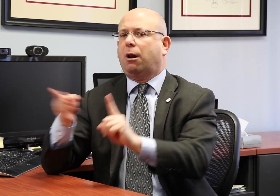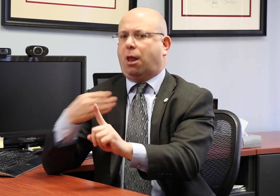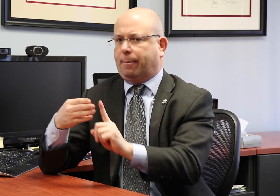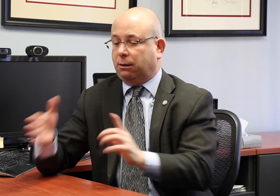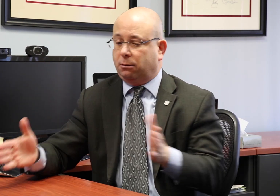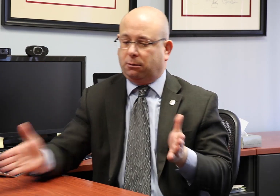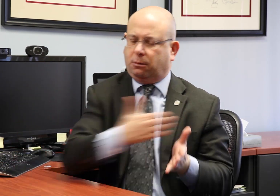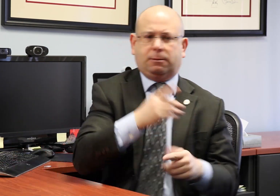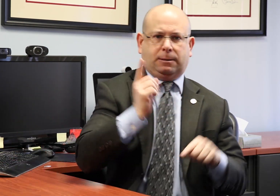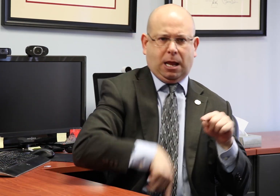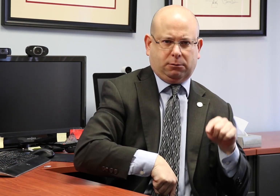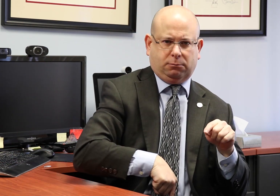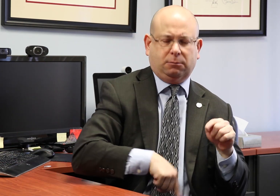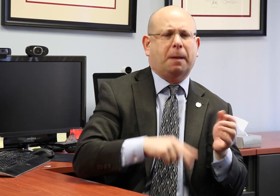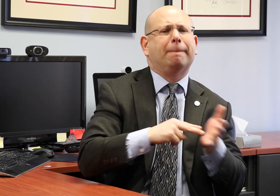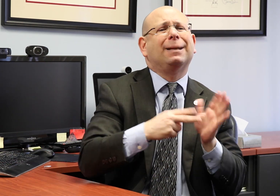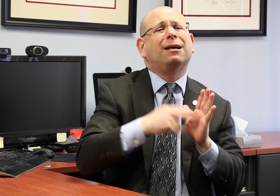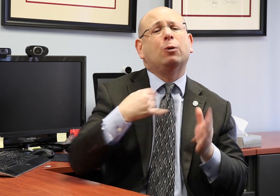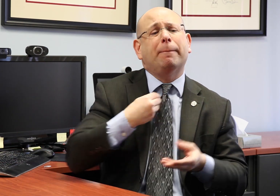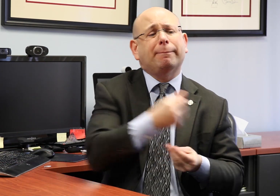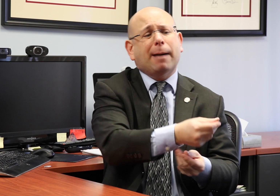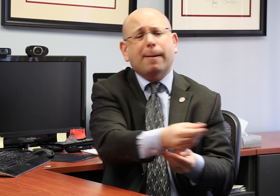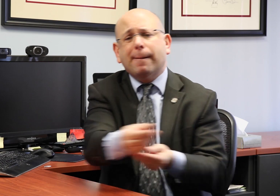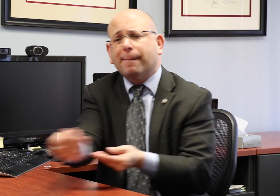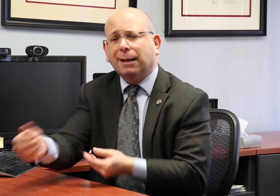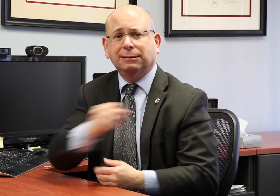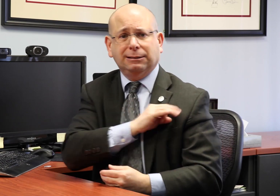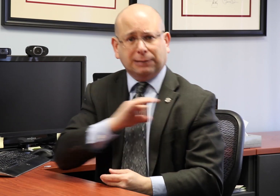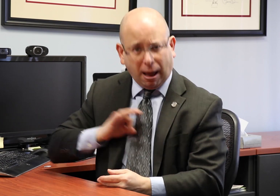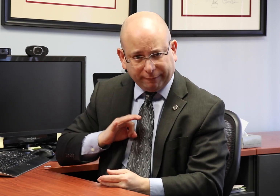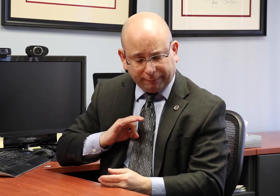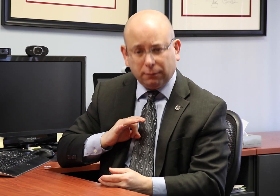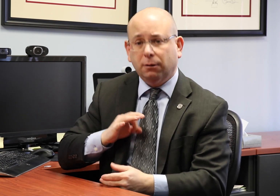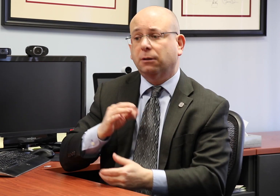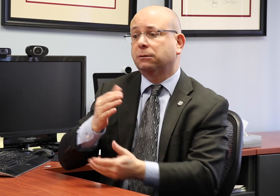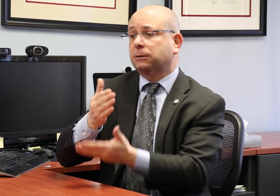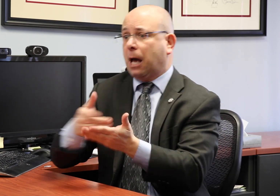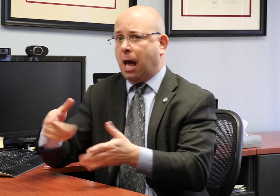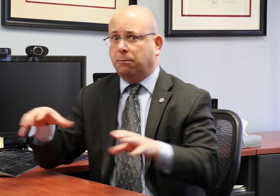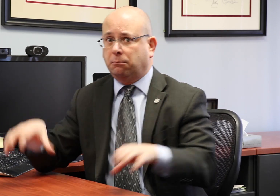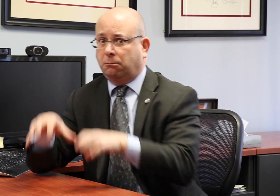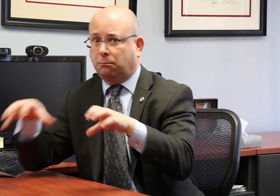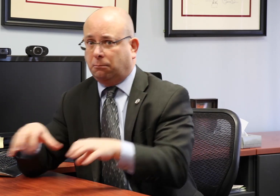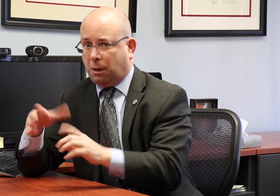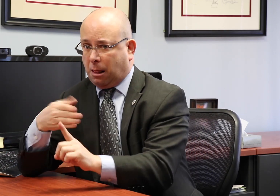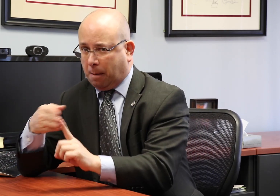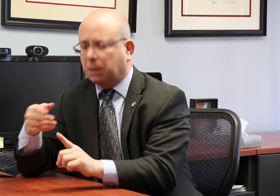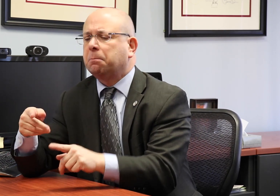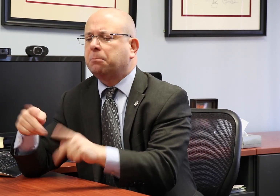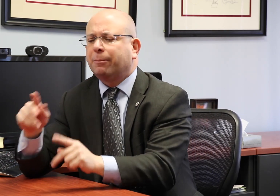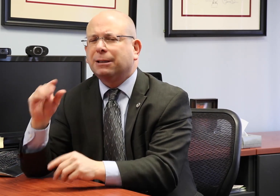that the organization cannot spend more than a specific percentage of its budget towards lobbying efforts. This means that for the NAD, we have a budget to pay our staff but are not allowed to use a